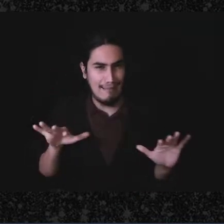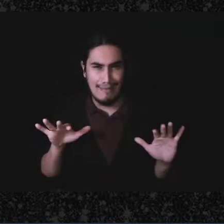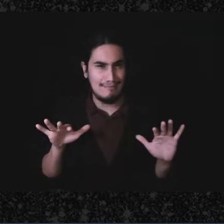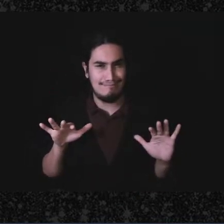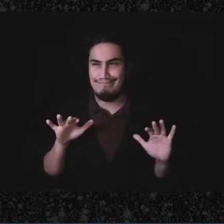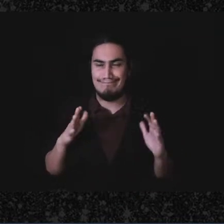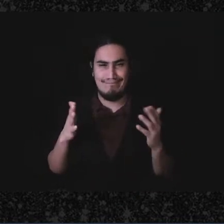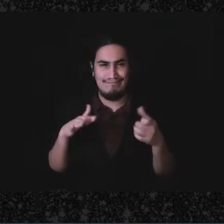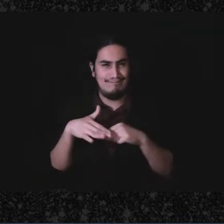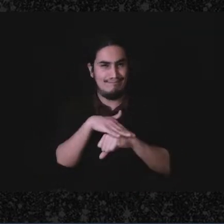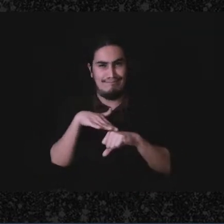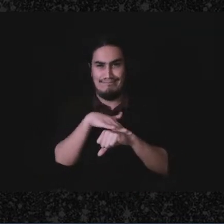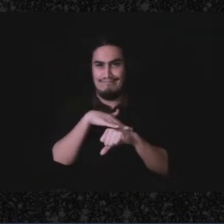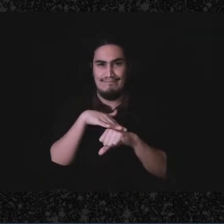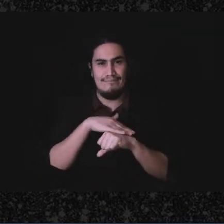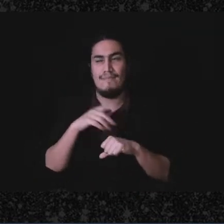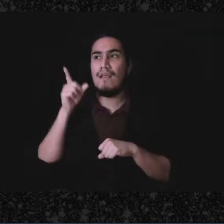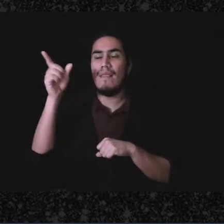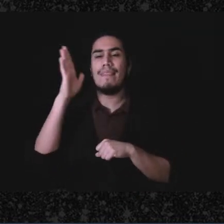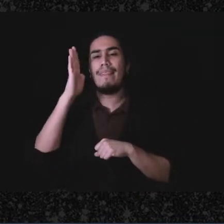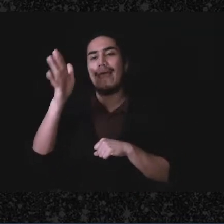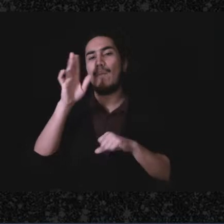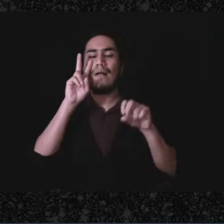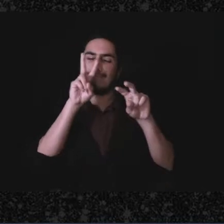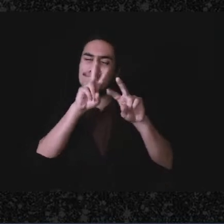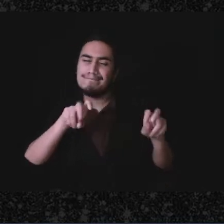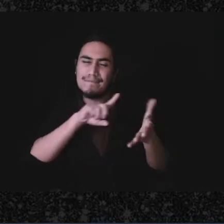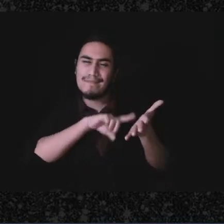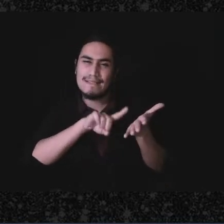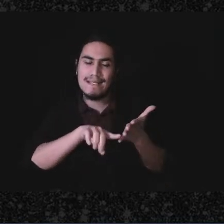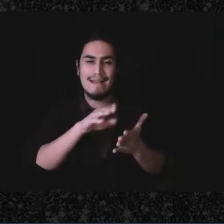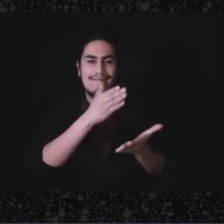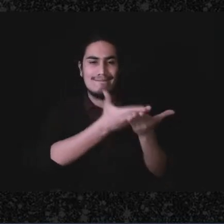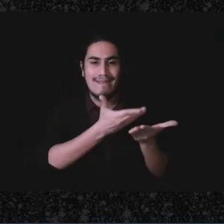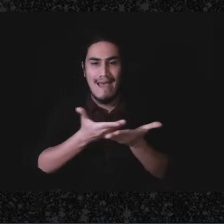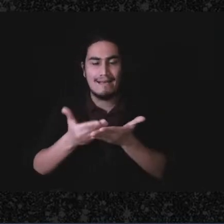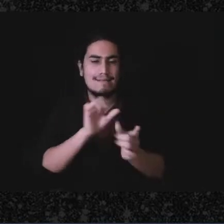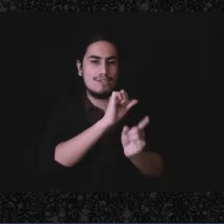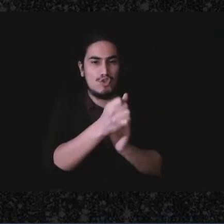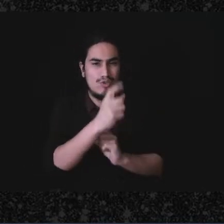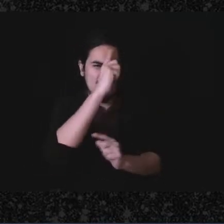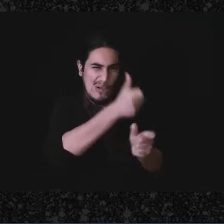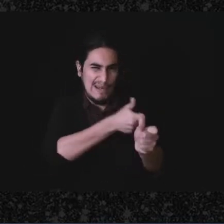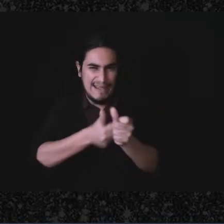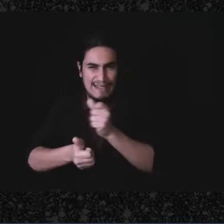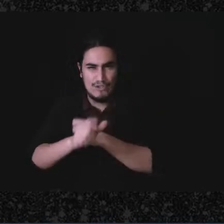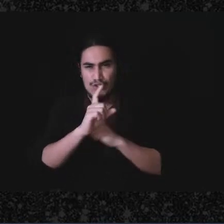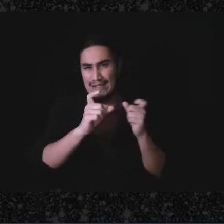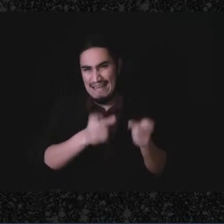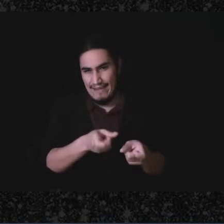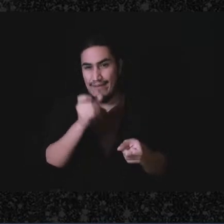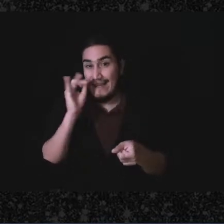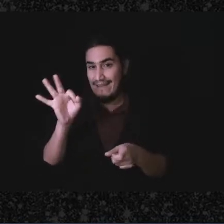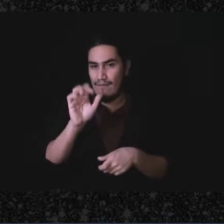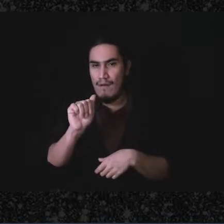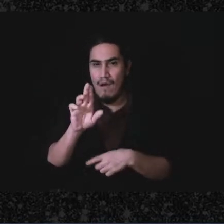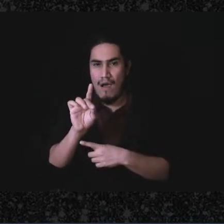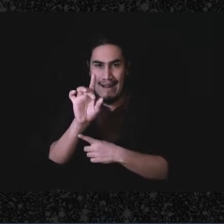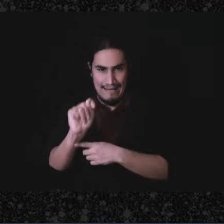circumstances around each individual gift, and that is how the IRS handles it and that's how